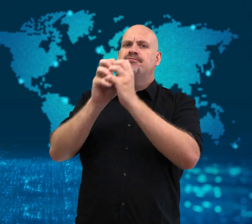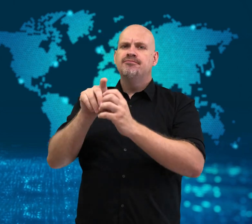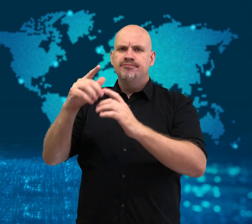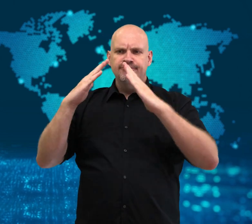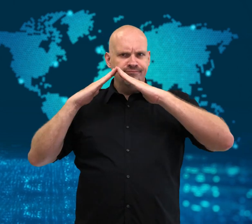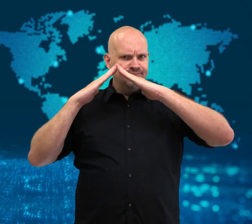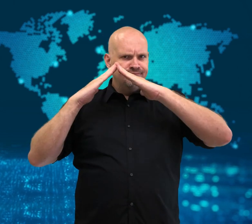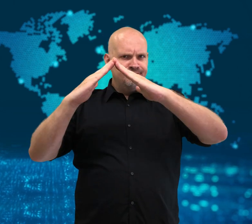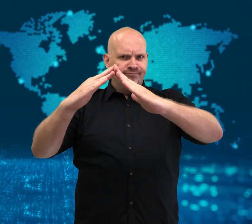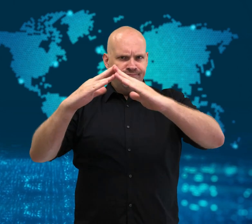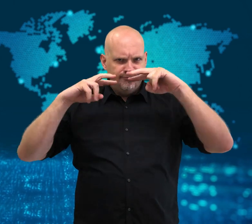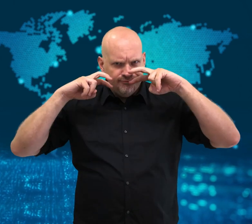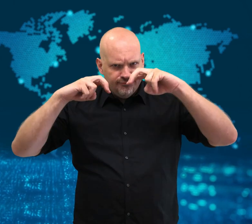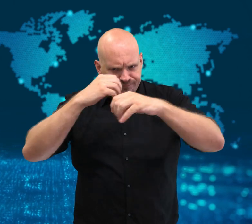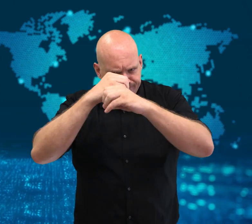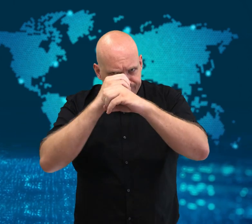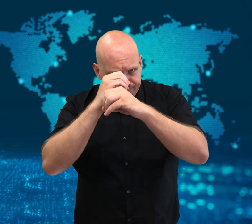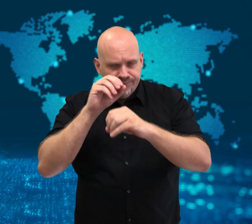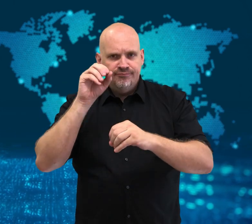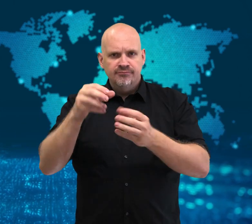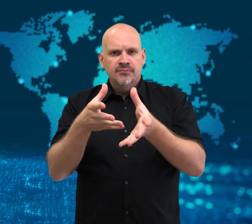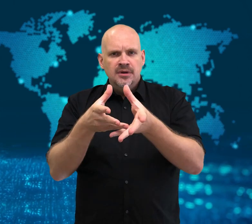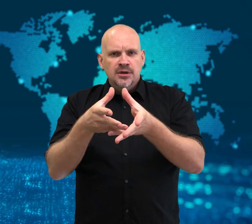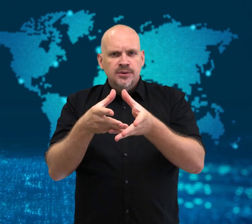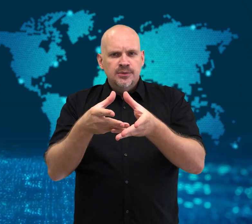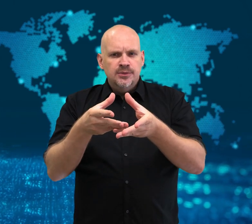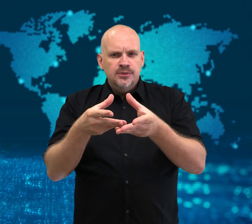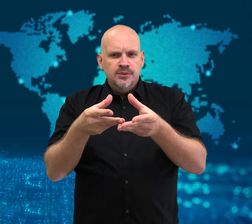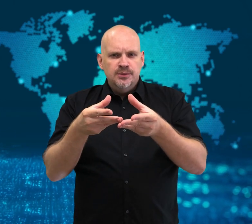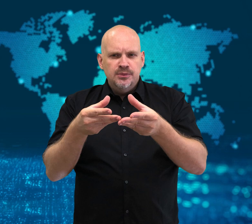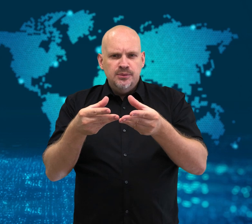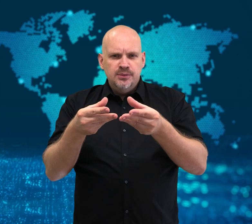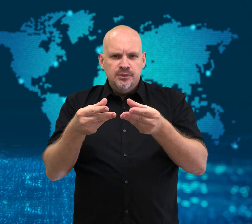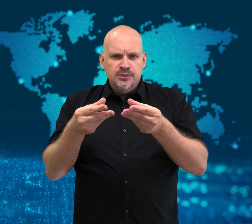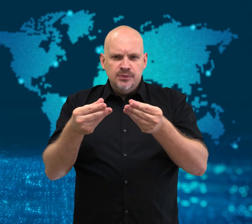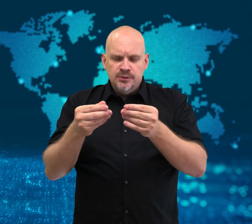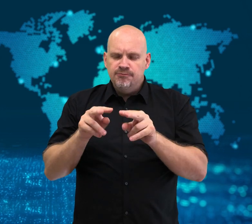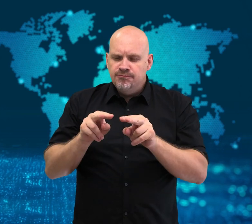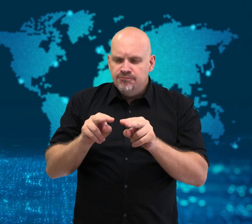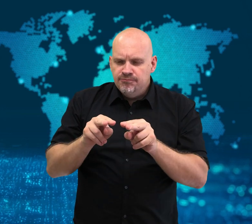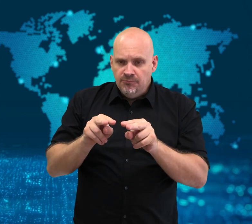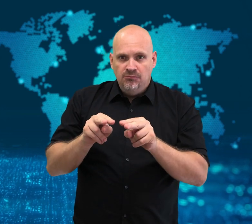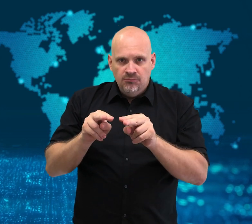creature from a river in the Russian Arctic.